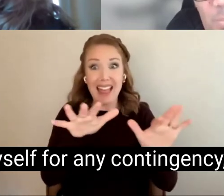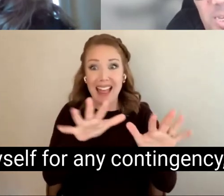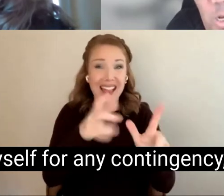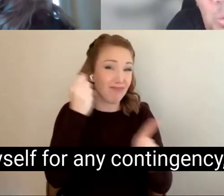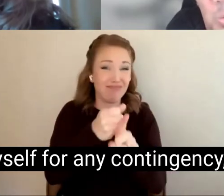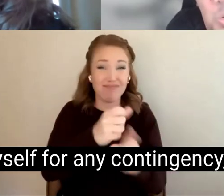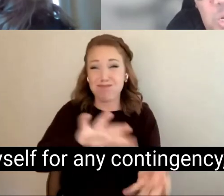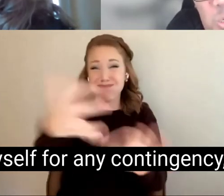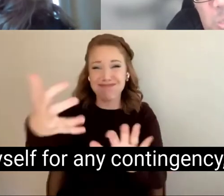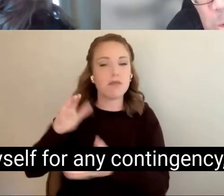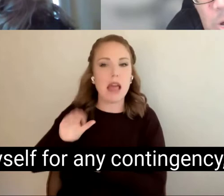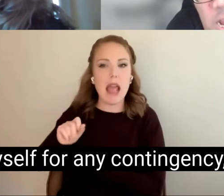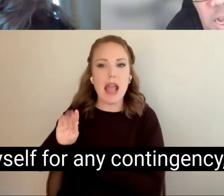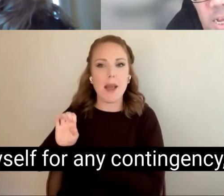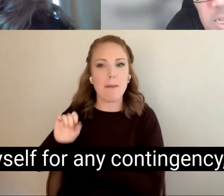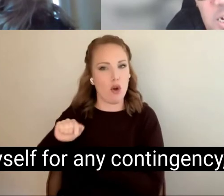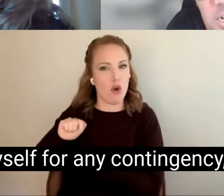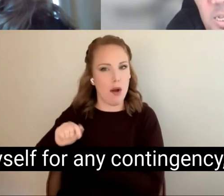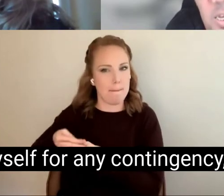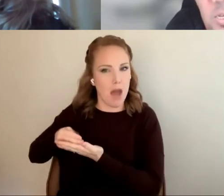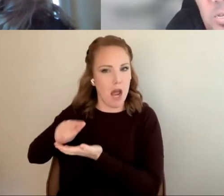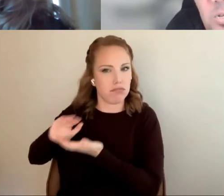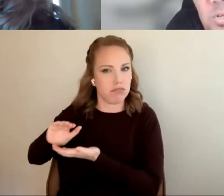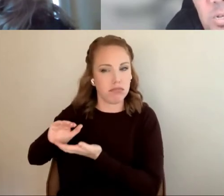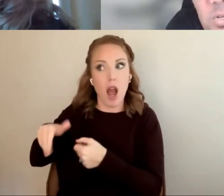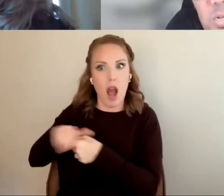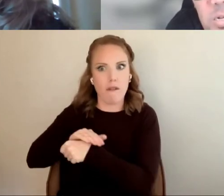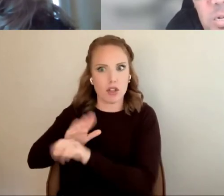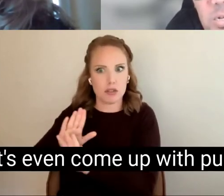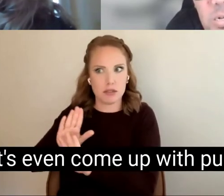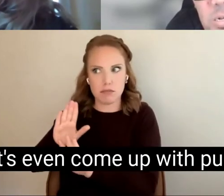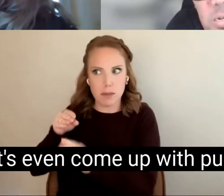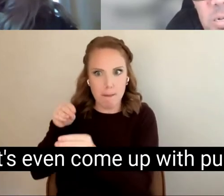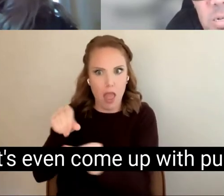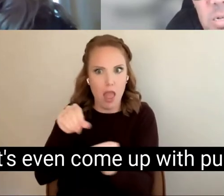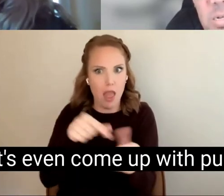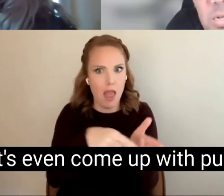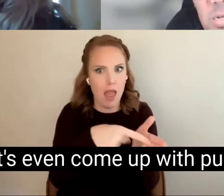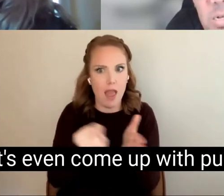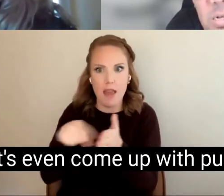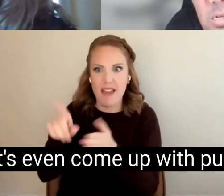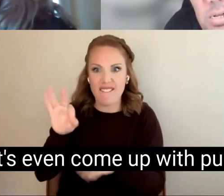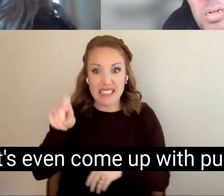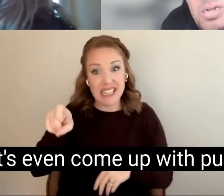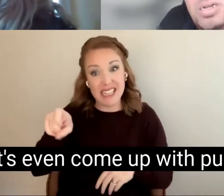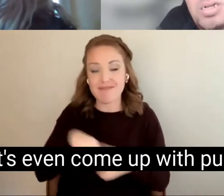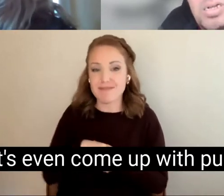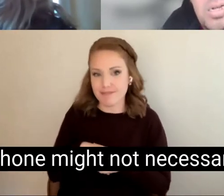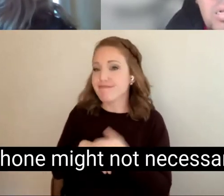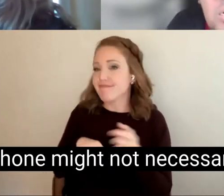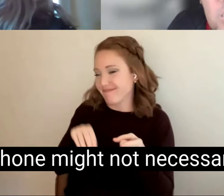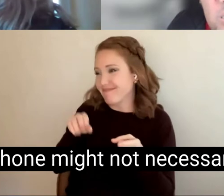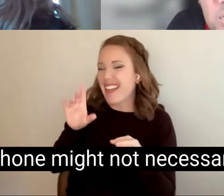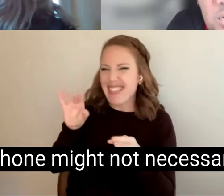myself for any contingency, I know that's even come up with purchases, this phone might not necessarily.